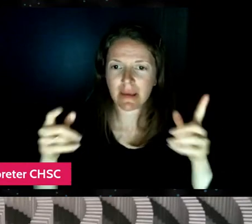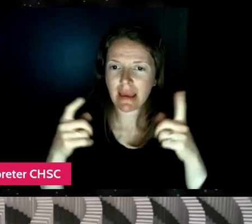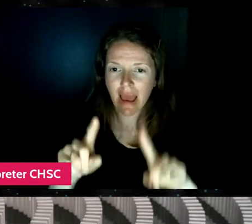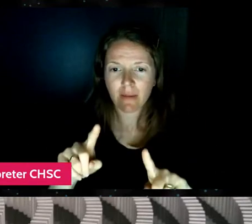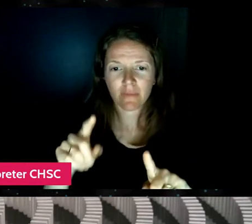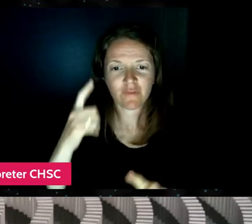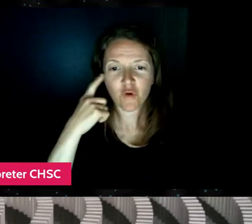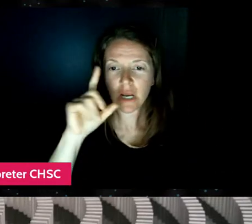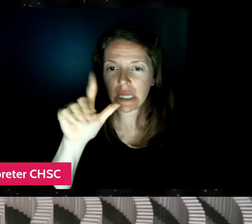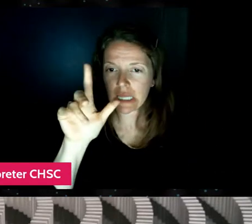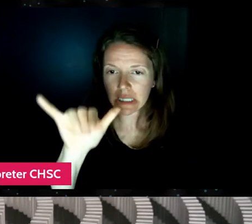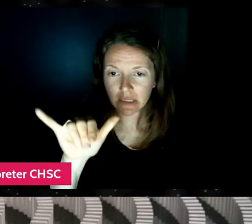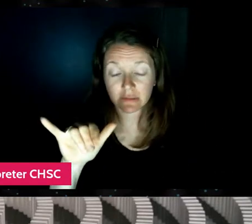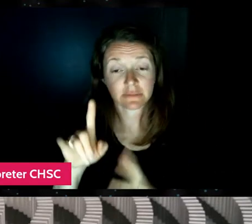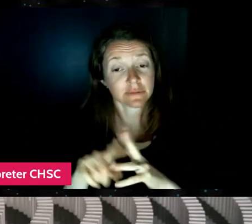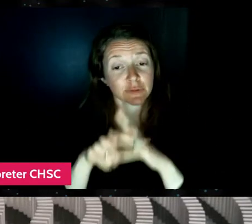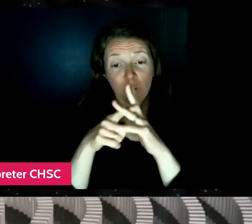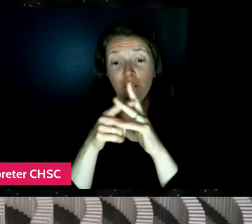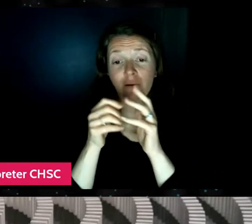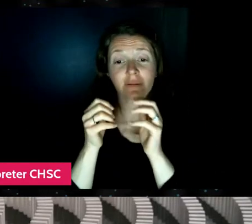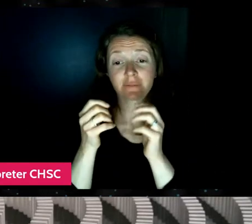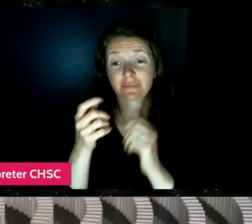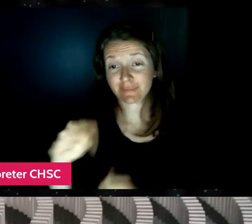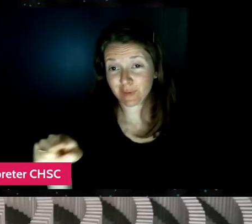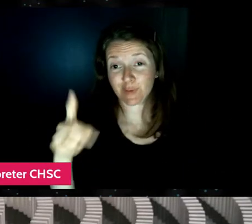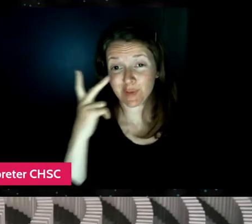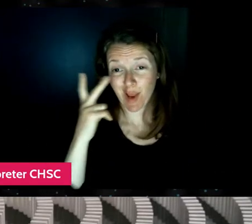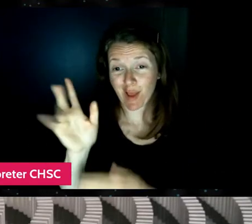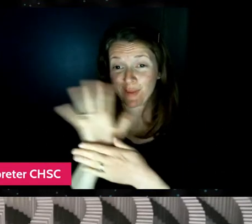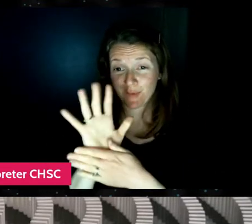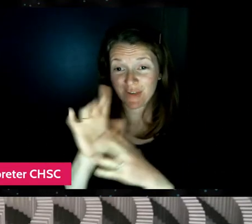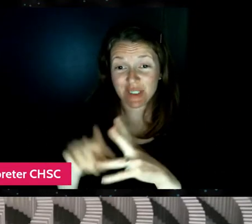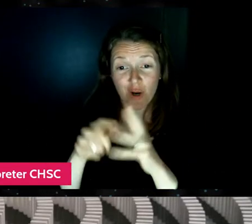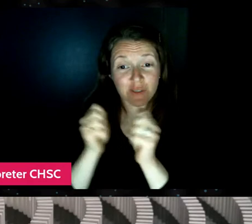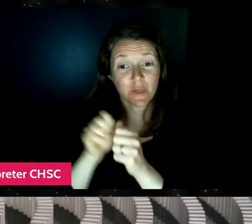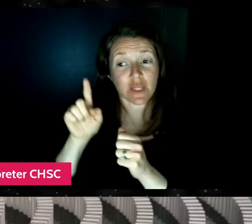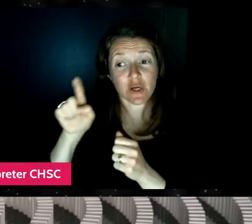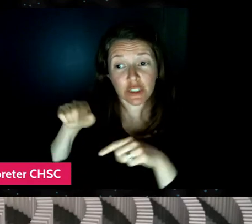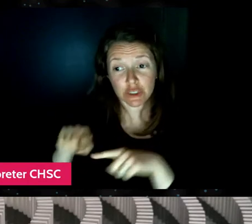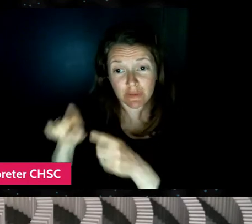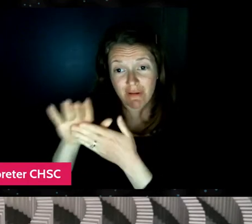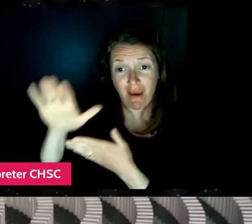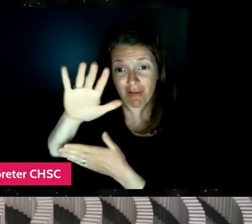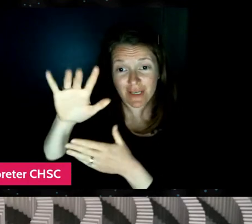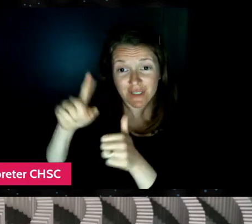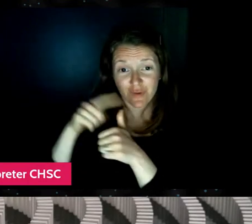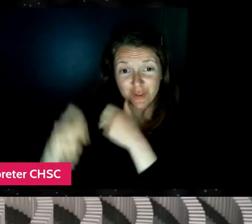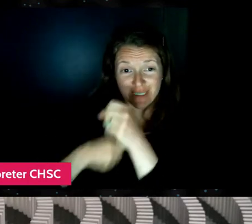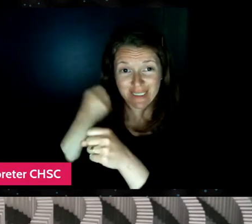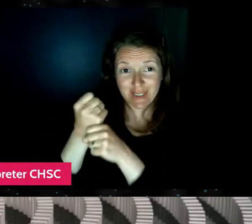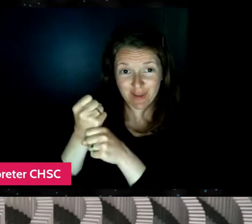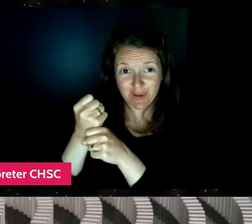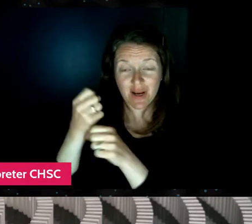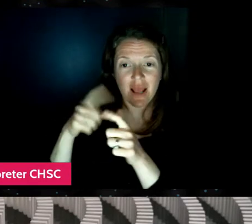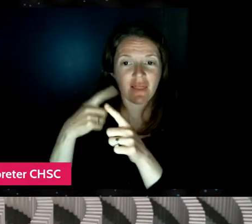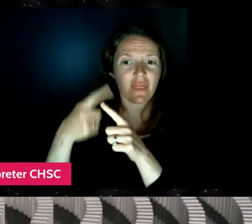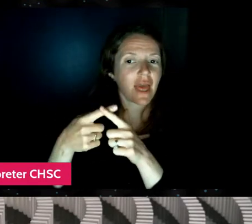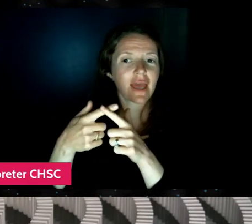starting with, you know, as you saw, the movie starts with her in college, her first year, and then there's these sort of two or three years